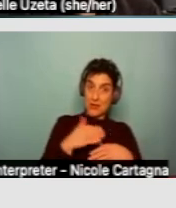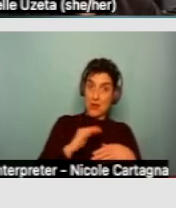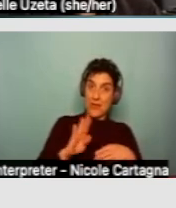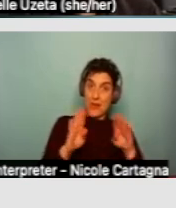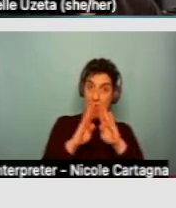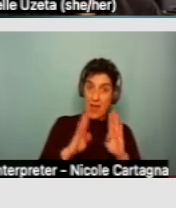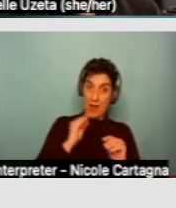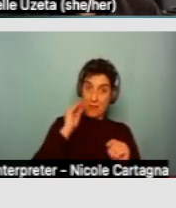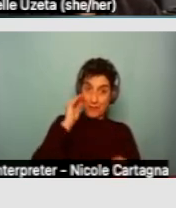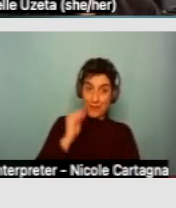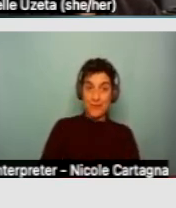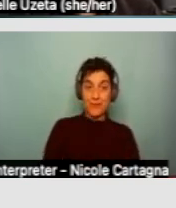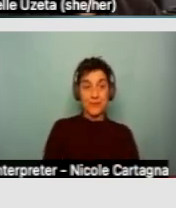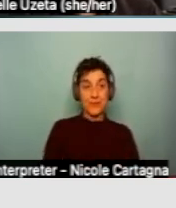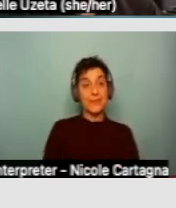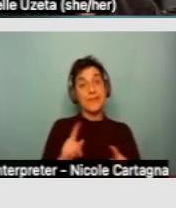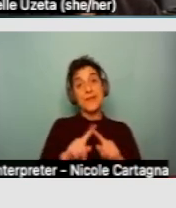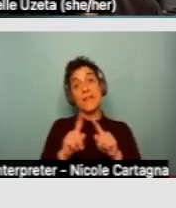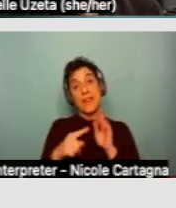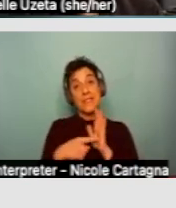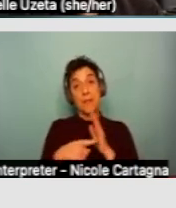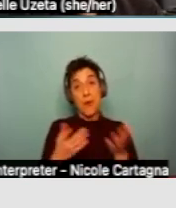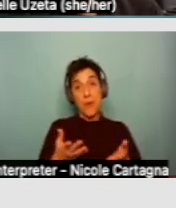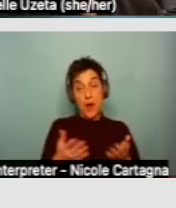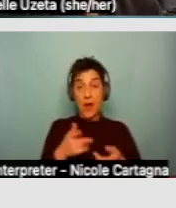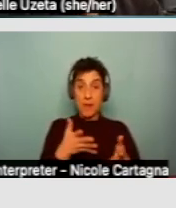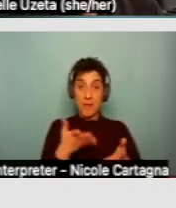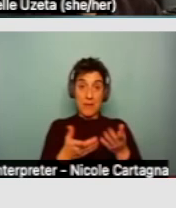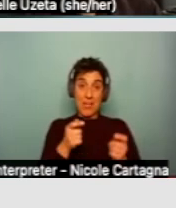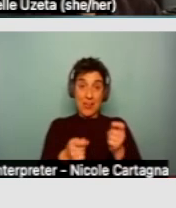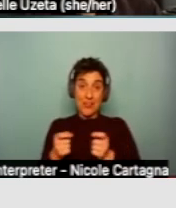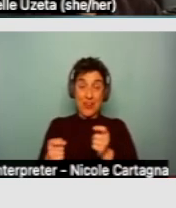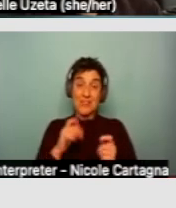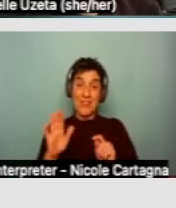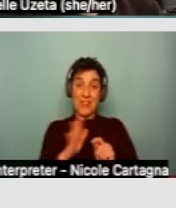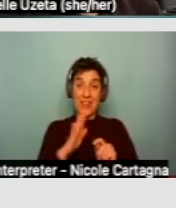And some examples may include adjustment of someone's rental due date to accommodate the